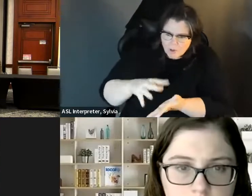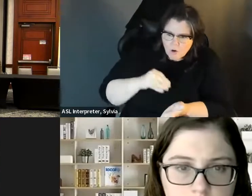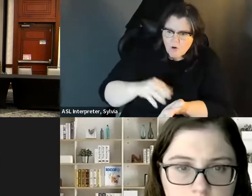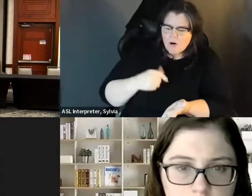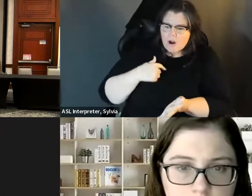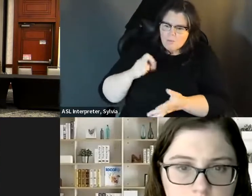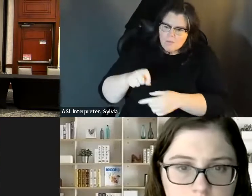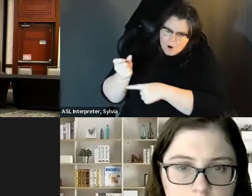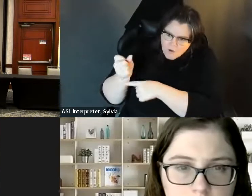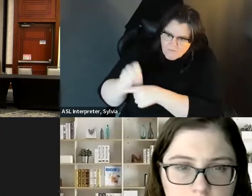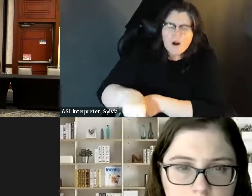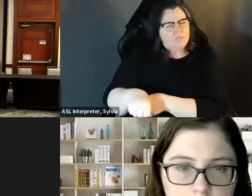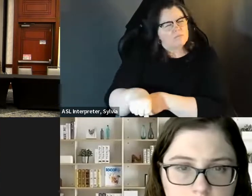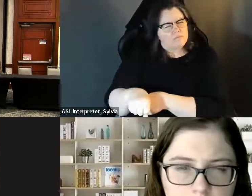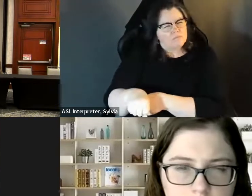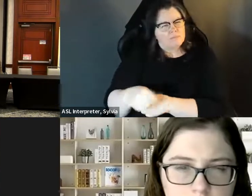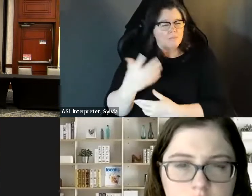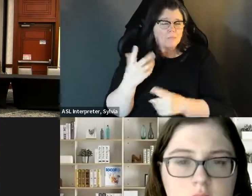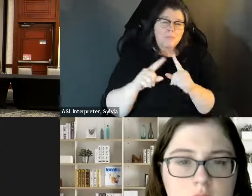or whatever, you still have a lot of things to overcome.